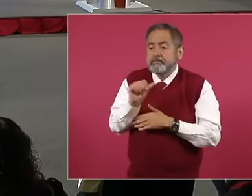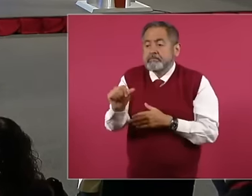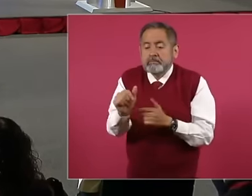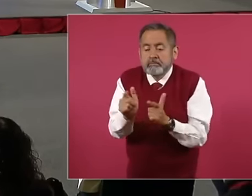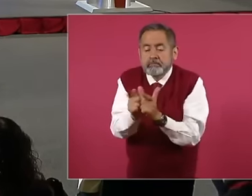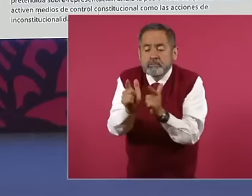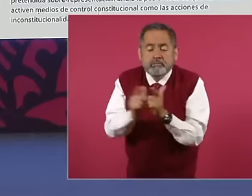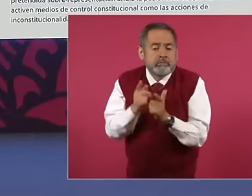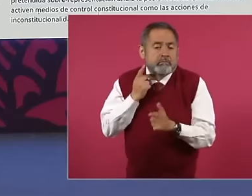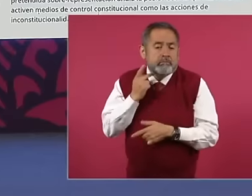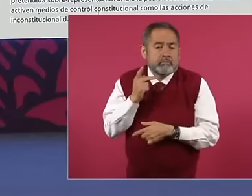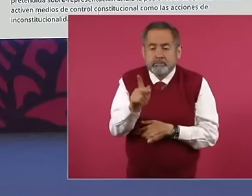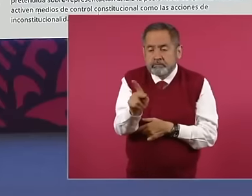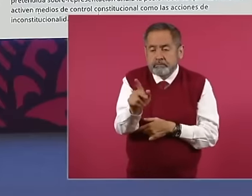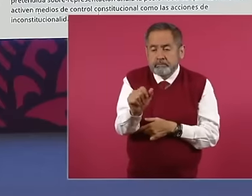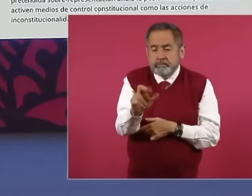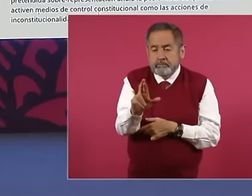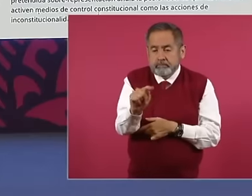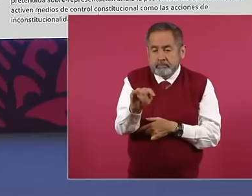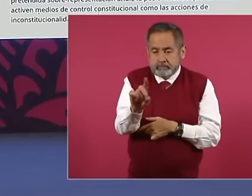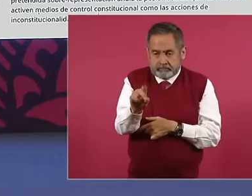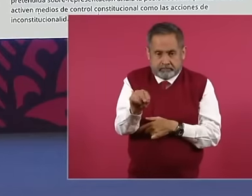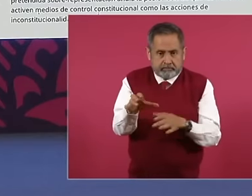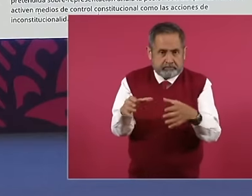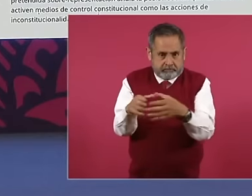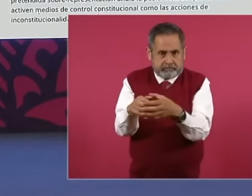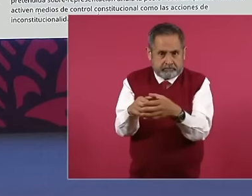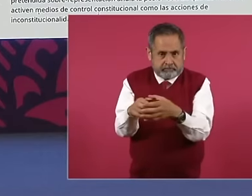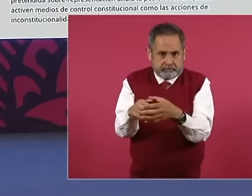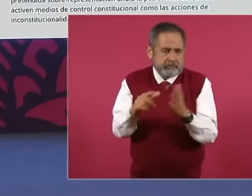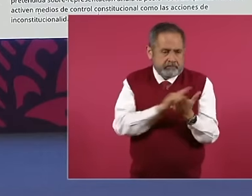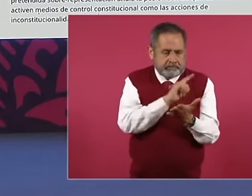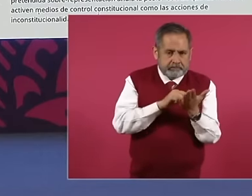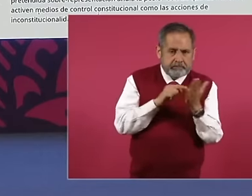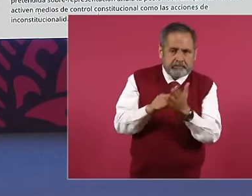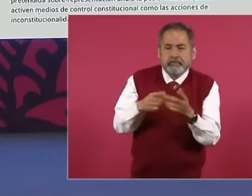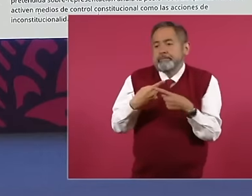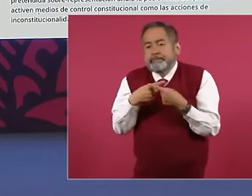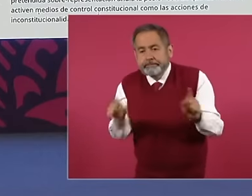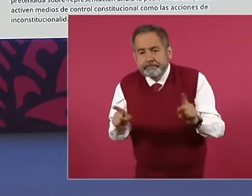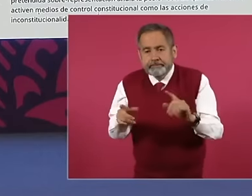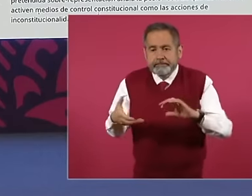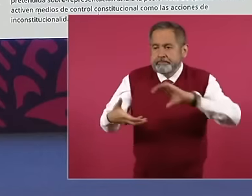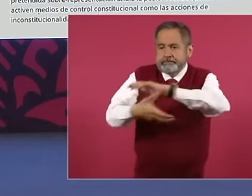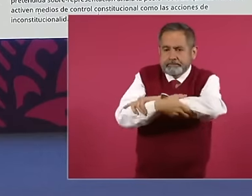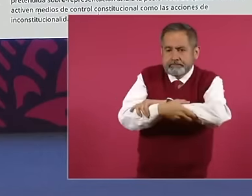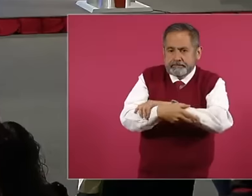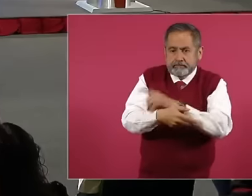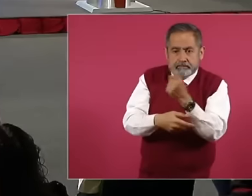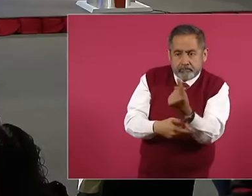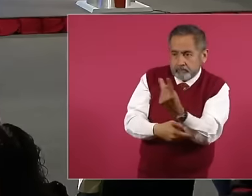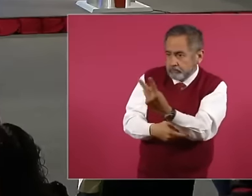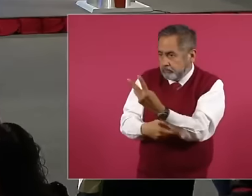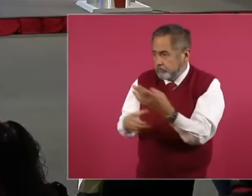This is the application of the principle not with coalitions and they want it to be by